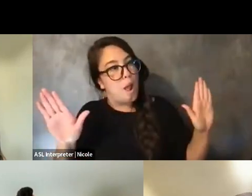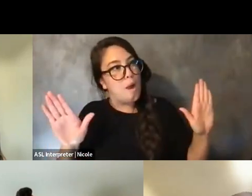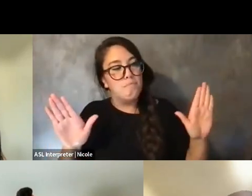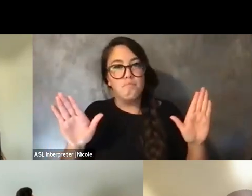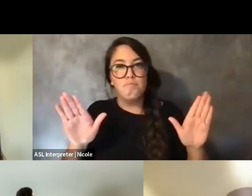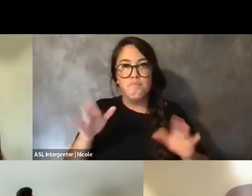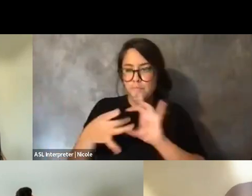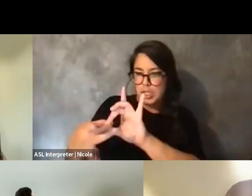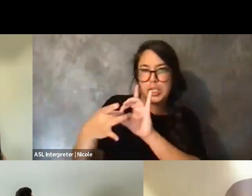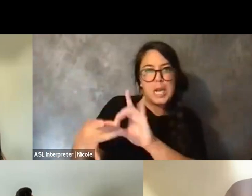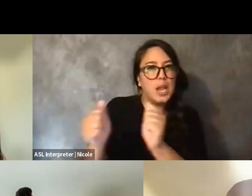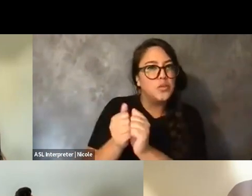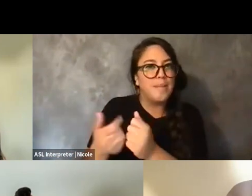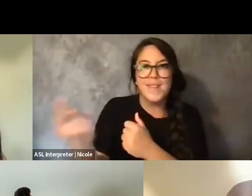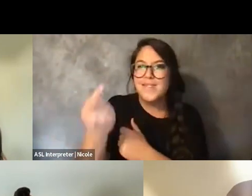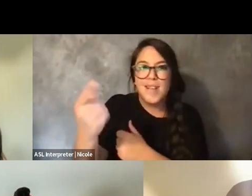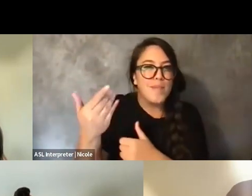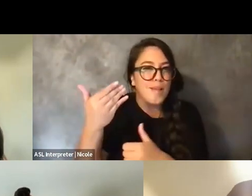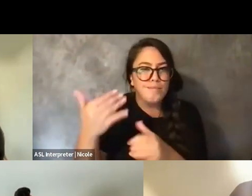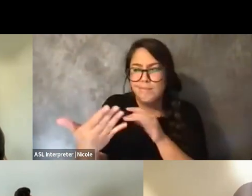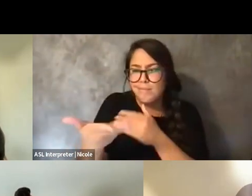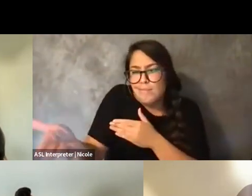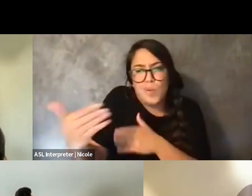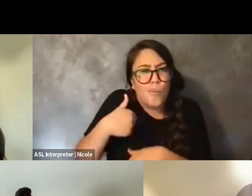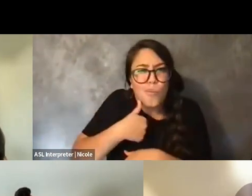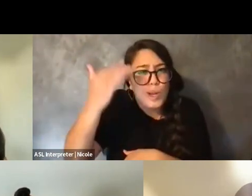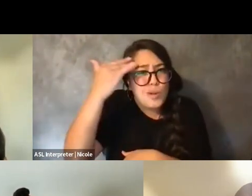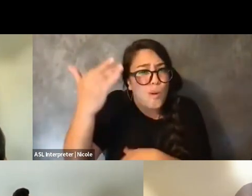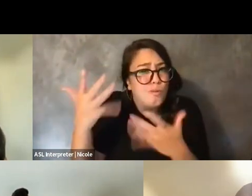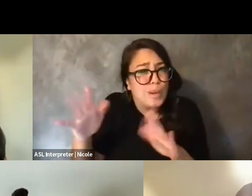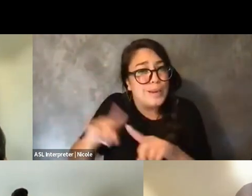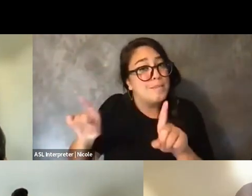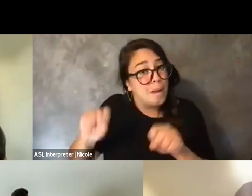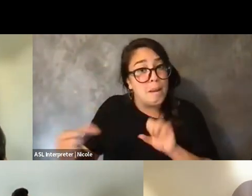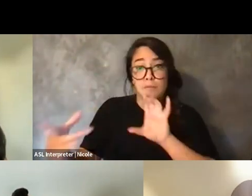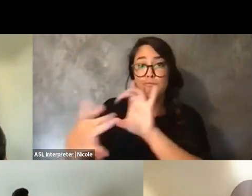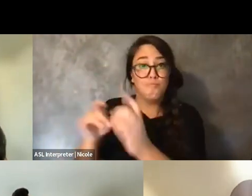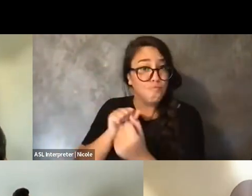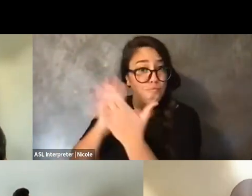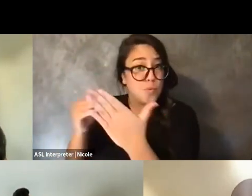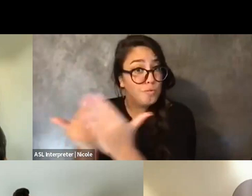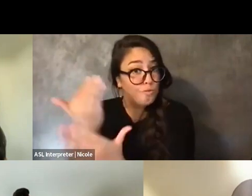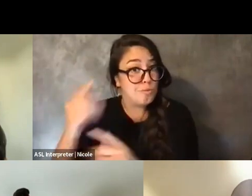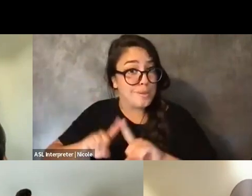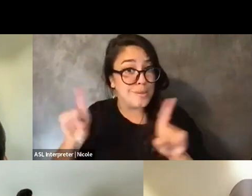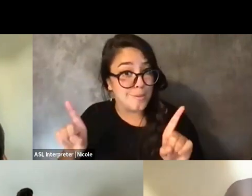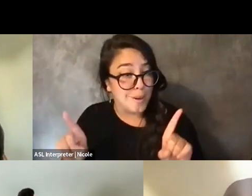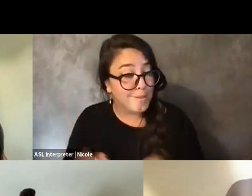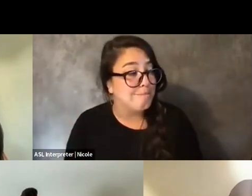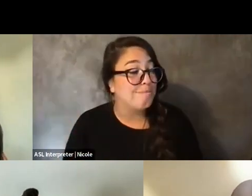And I also think too that this work is messy and it's hard.